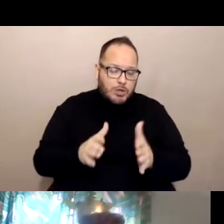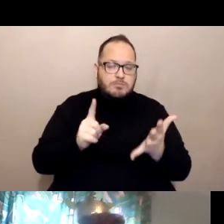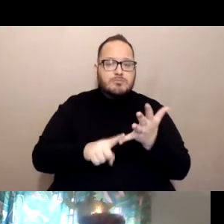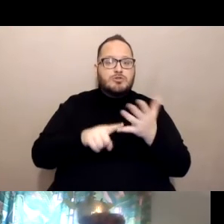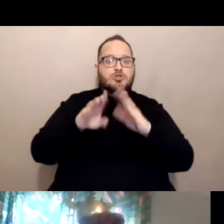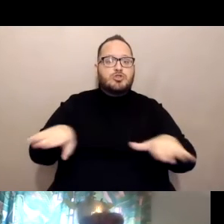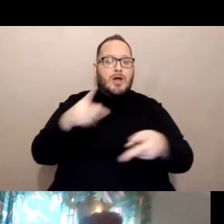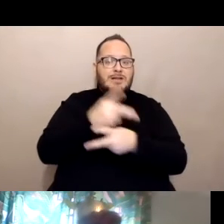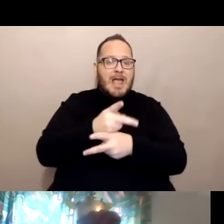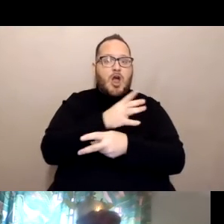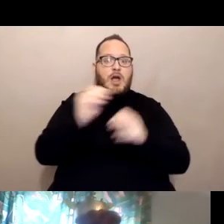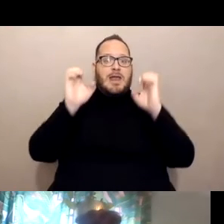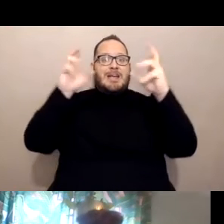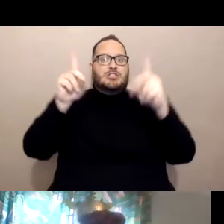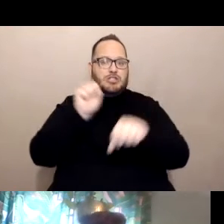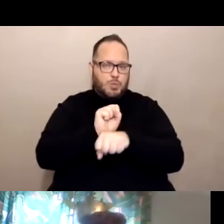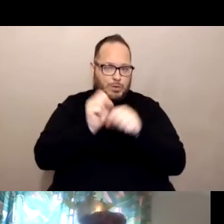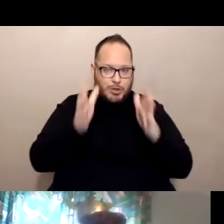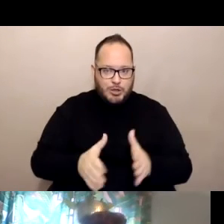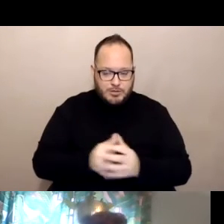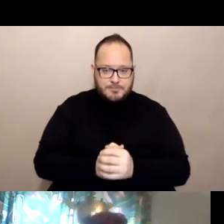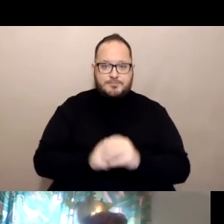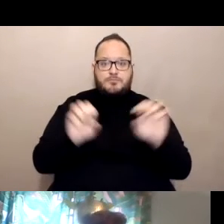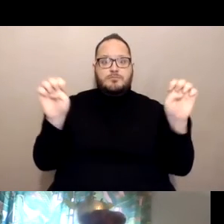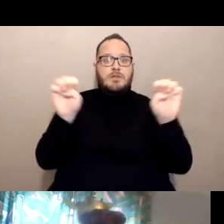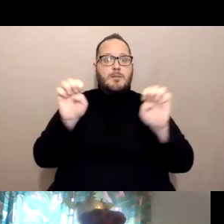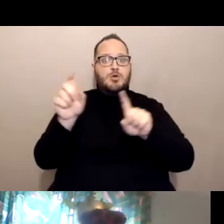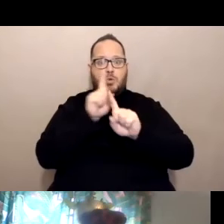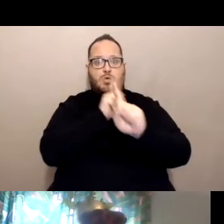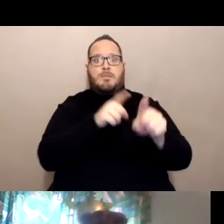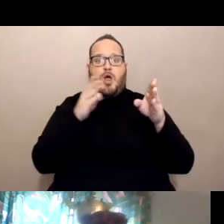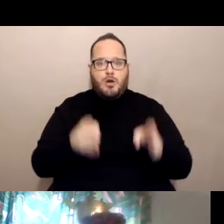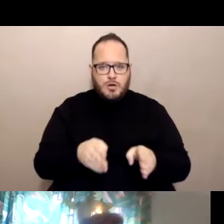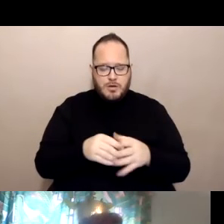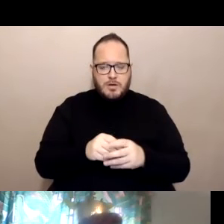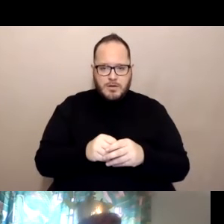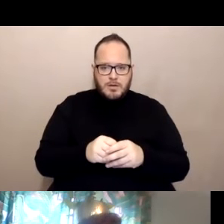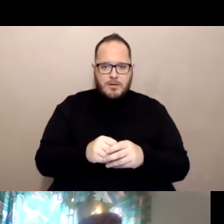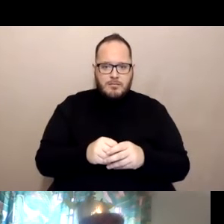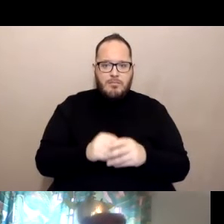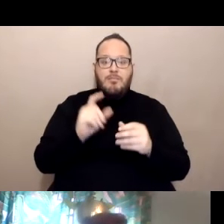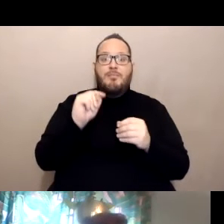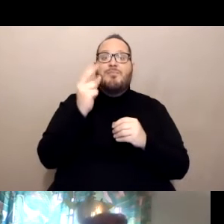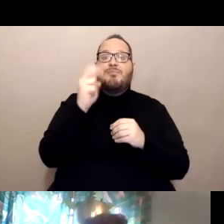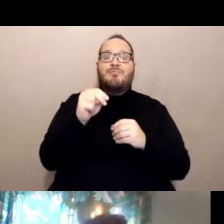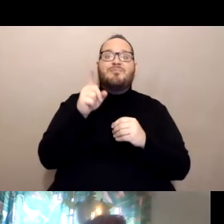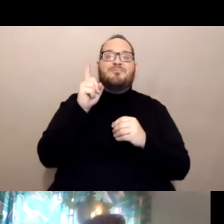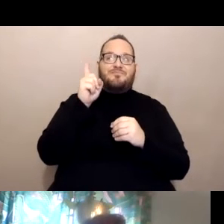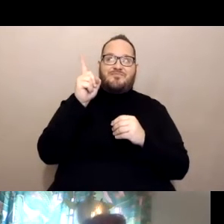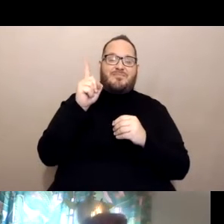and education workers, emergency responders and then they added those in high risk